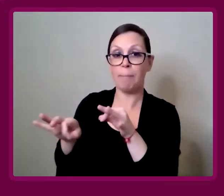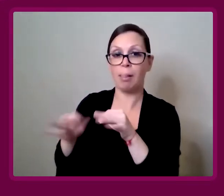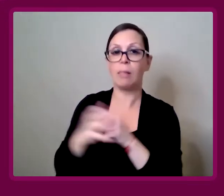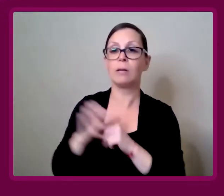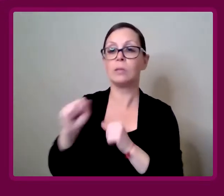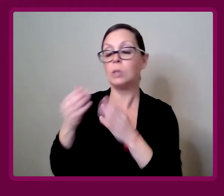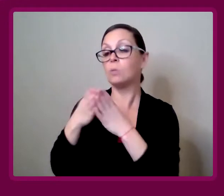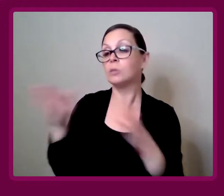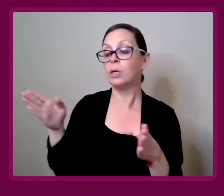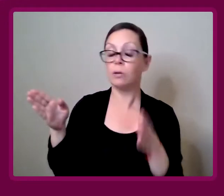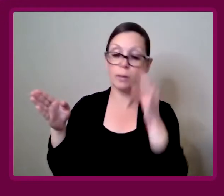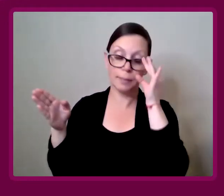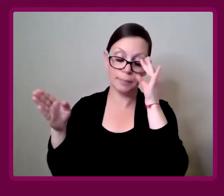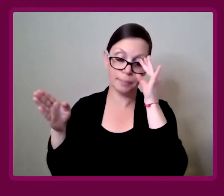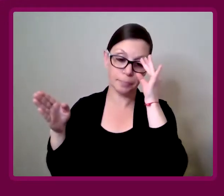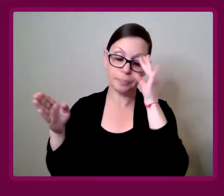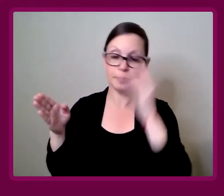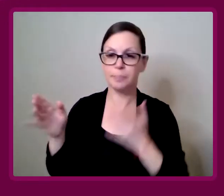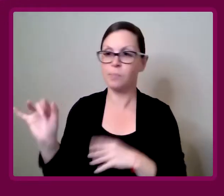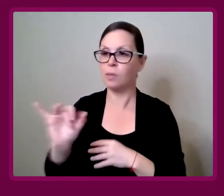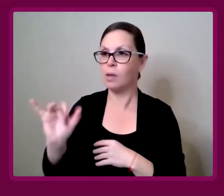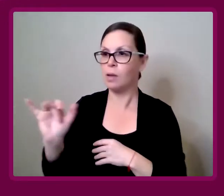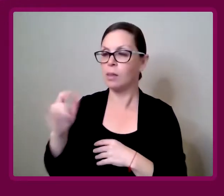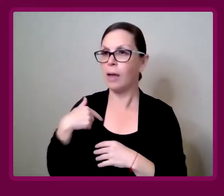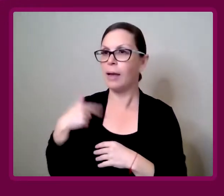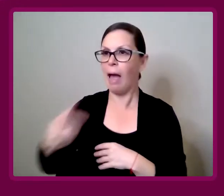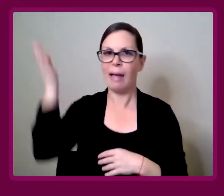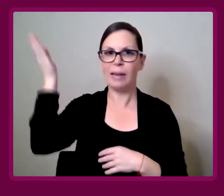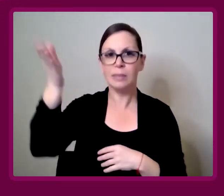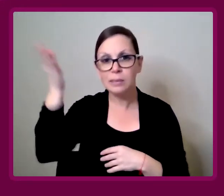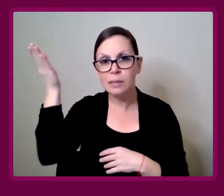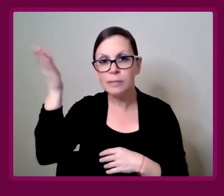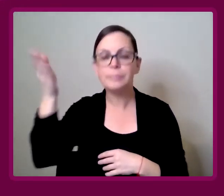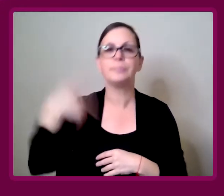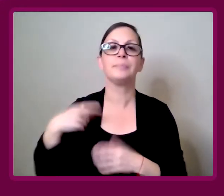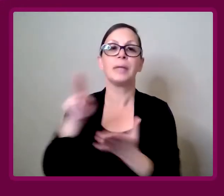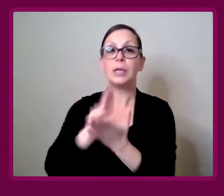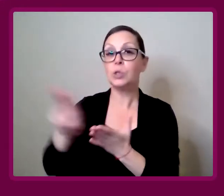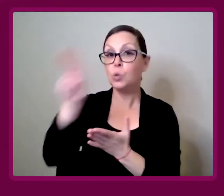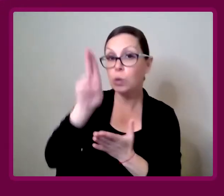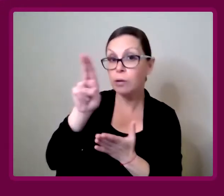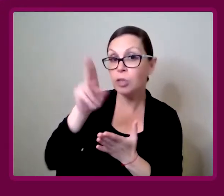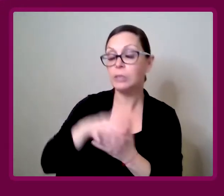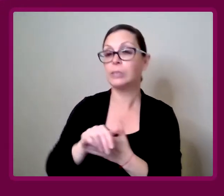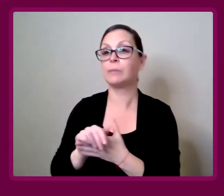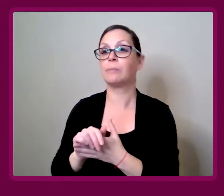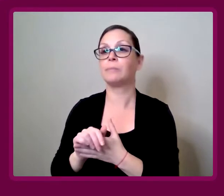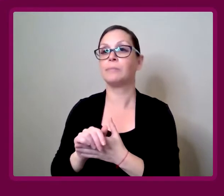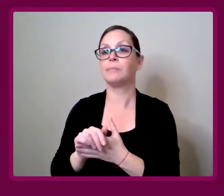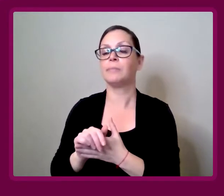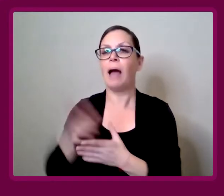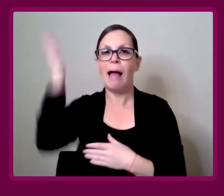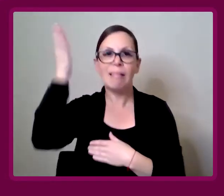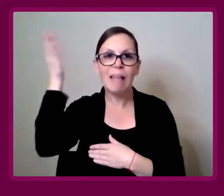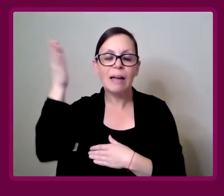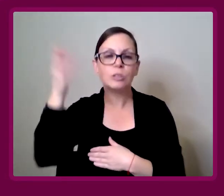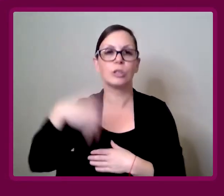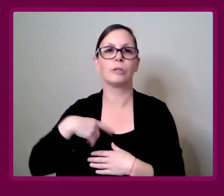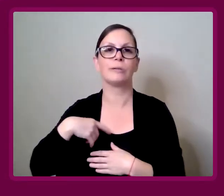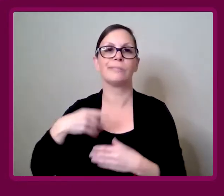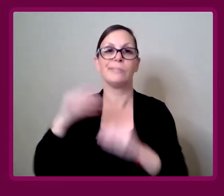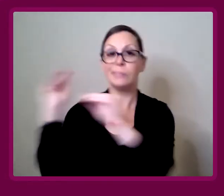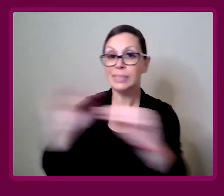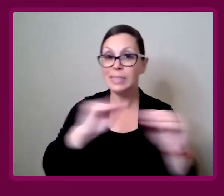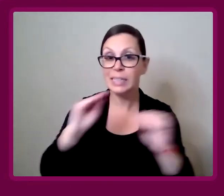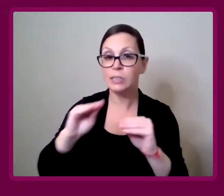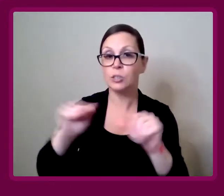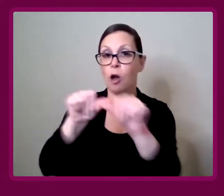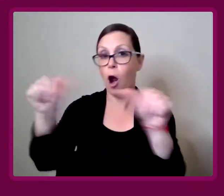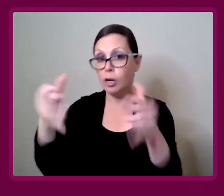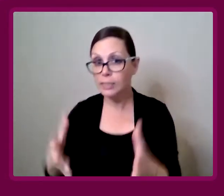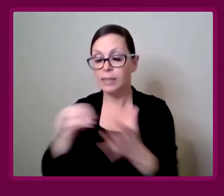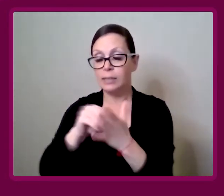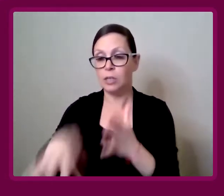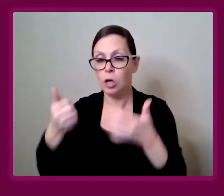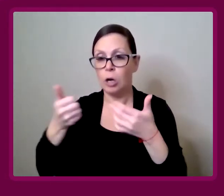Generally I give talks, or lecture at universities, to architecture students who are, I'm trying